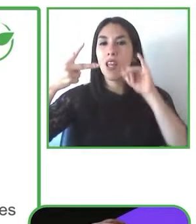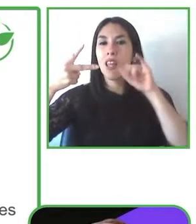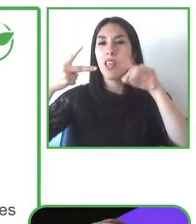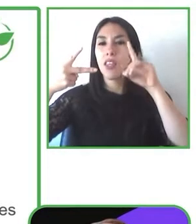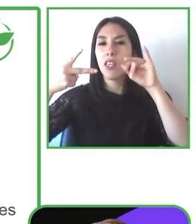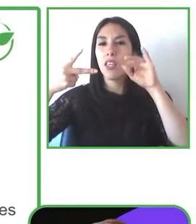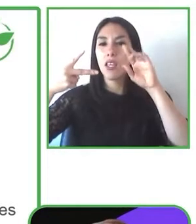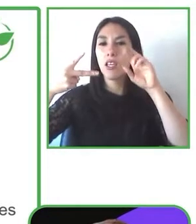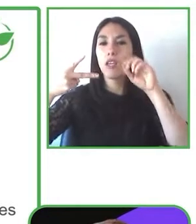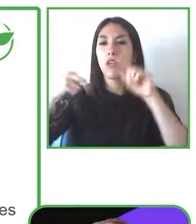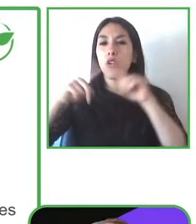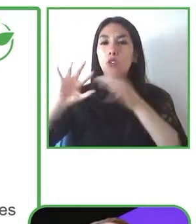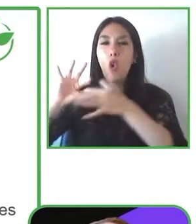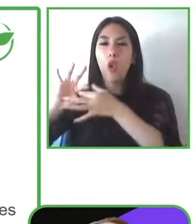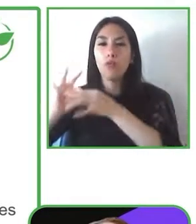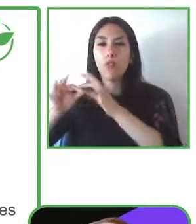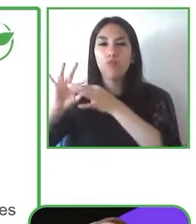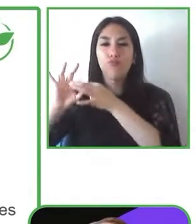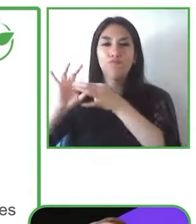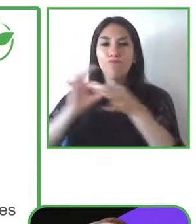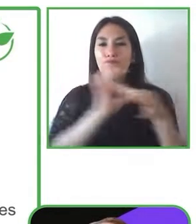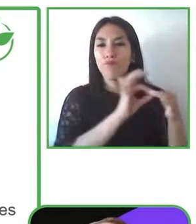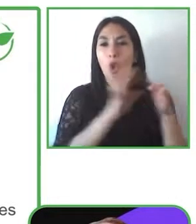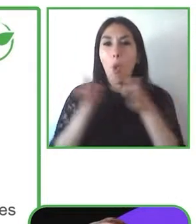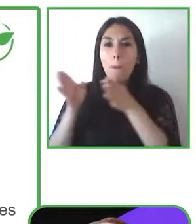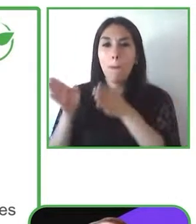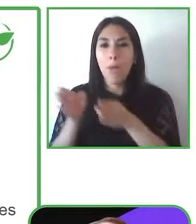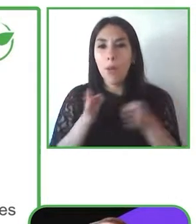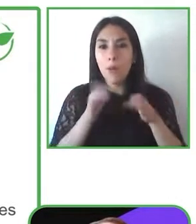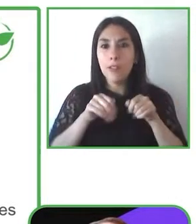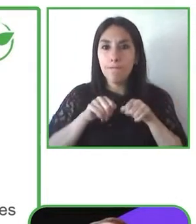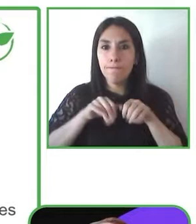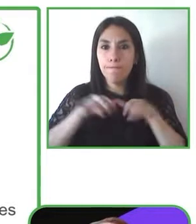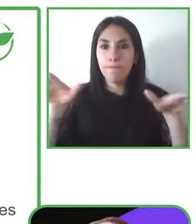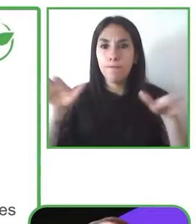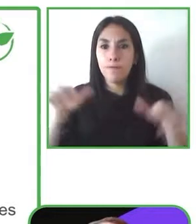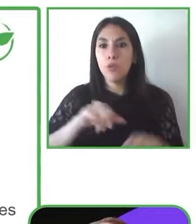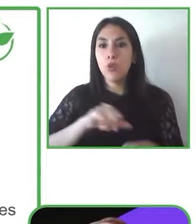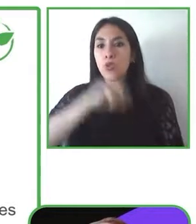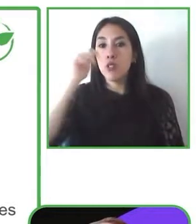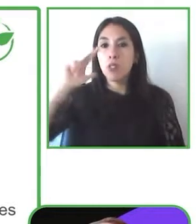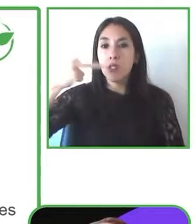it's important to keep accessibility in mind to foster accessible products.